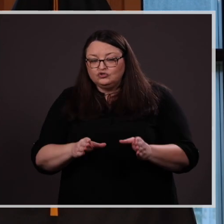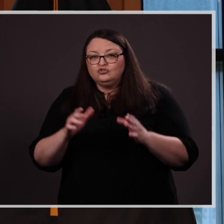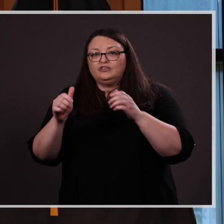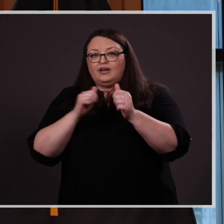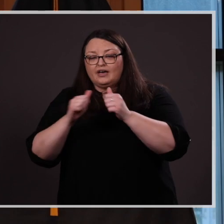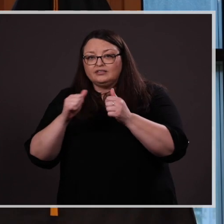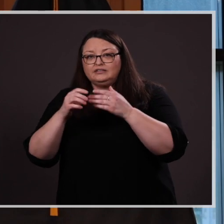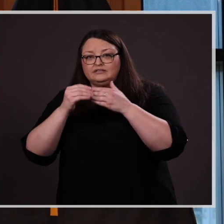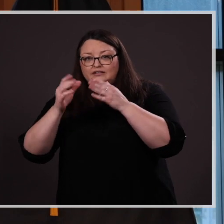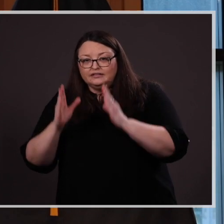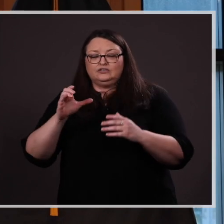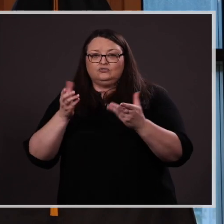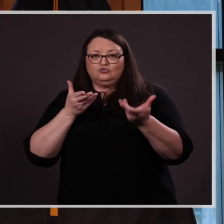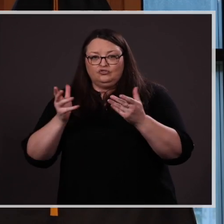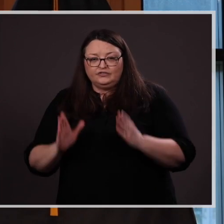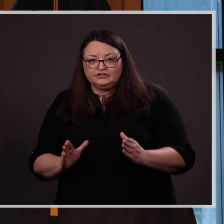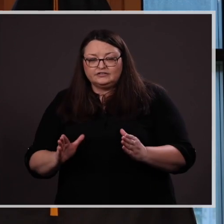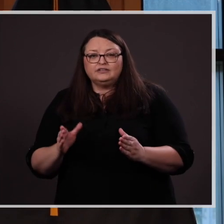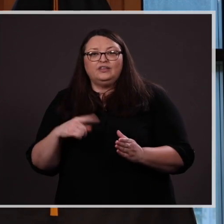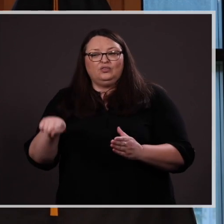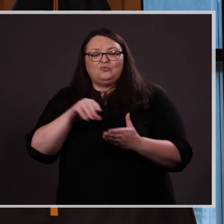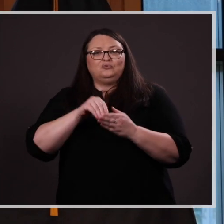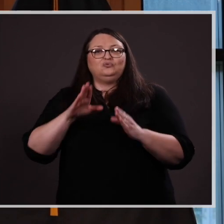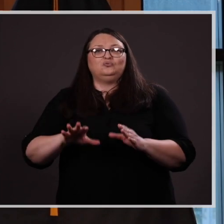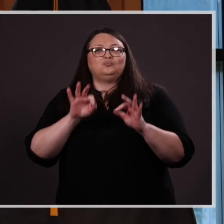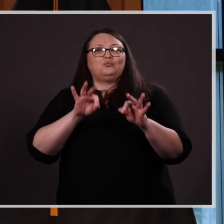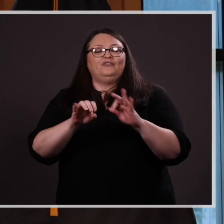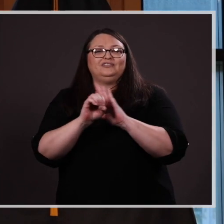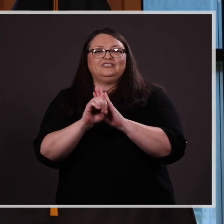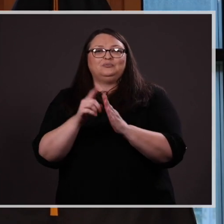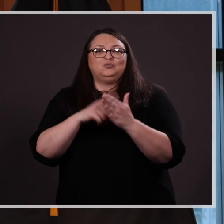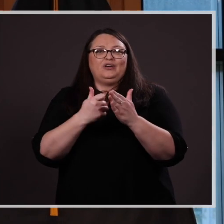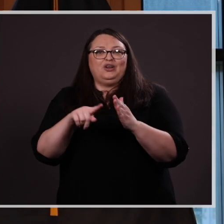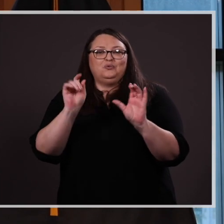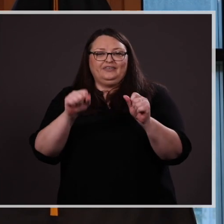and civic servants. These students are perfect examples of what anyone can accomplish while